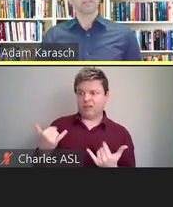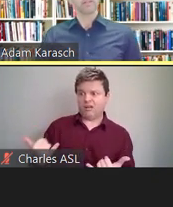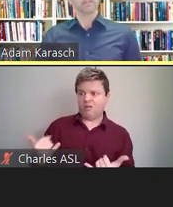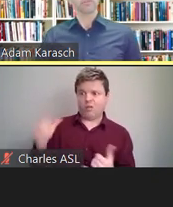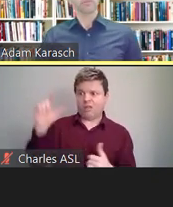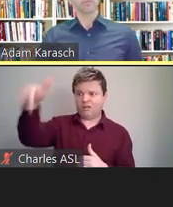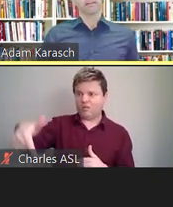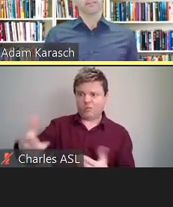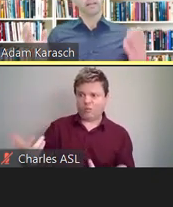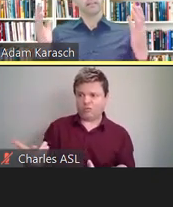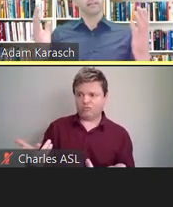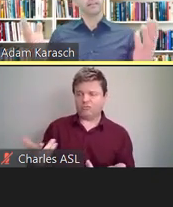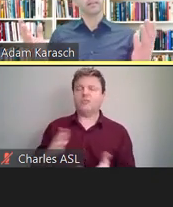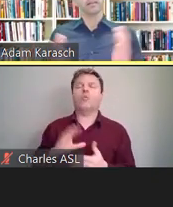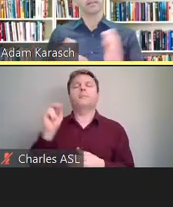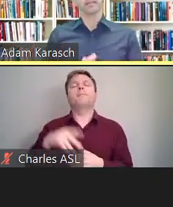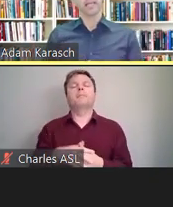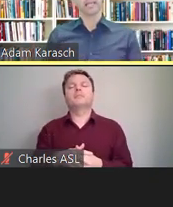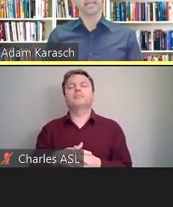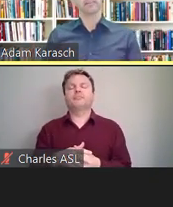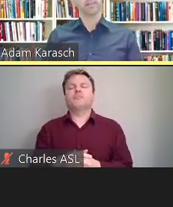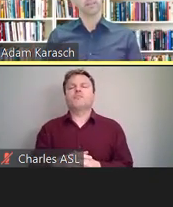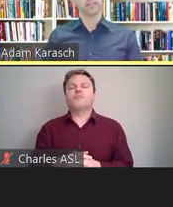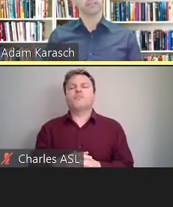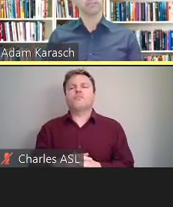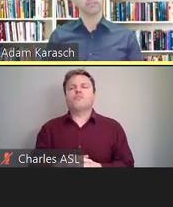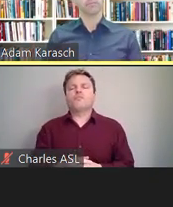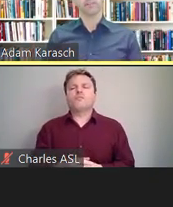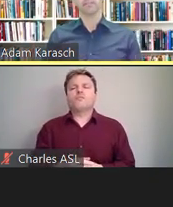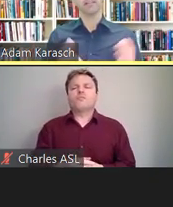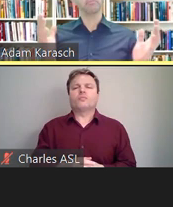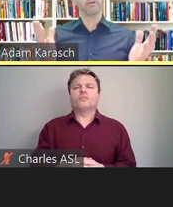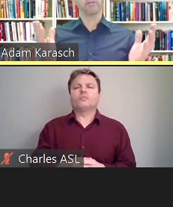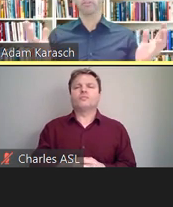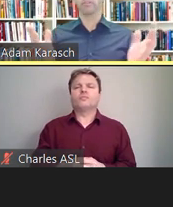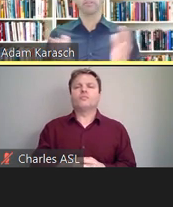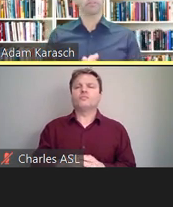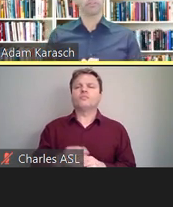So, yeah, so let me preface this whole section